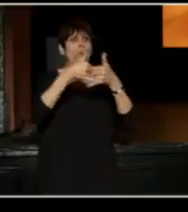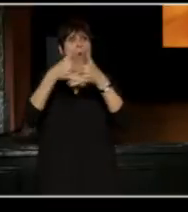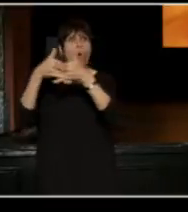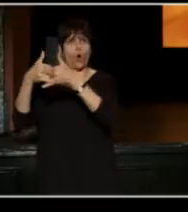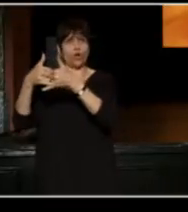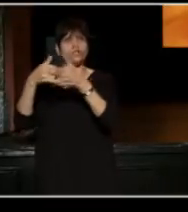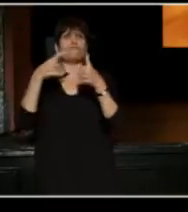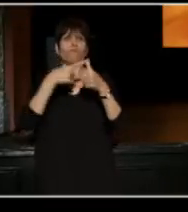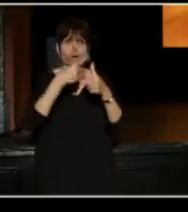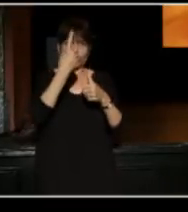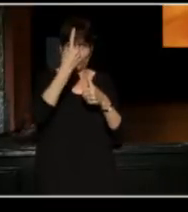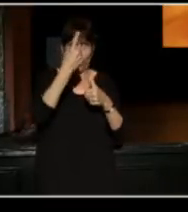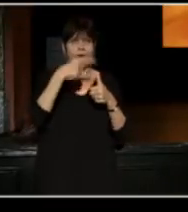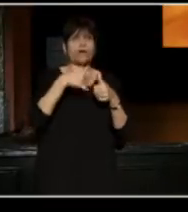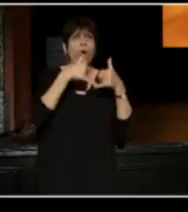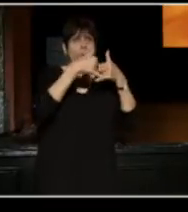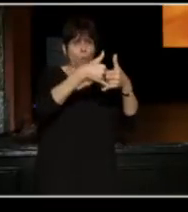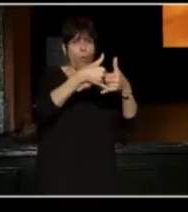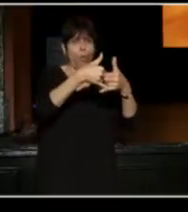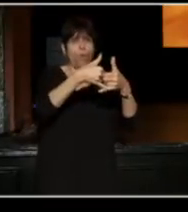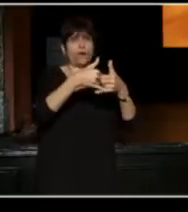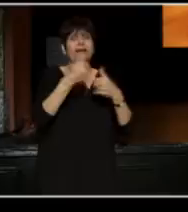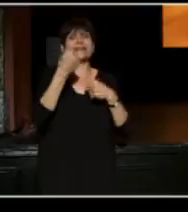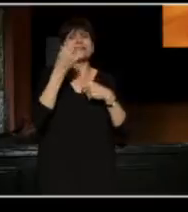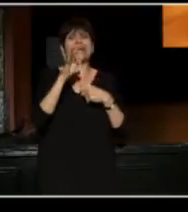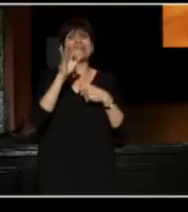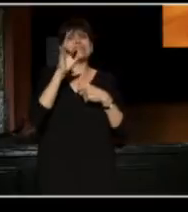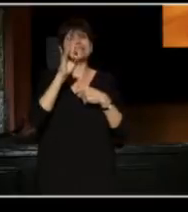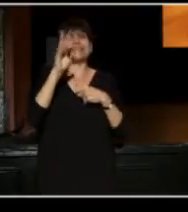I'd like to welcome two of those 1976 Conference attendees